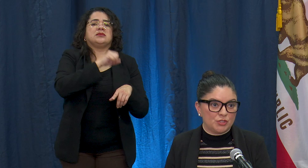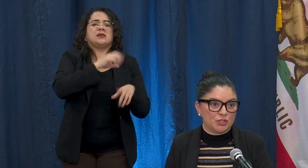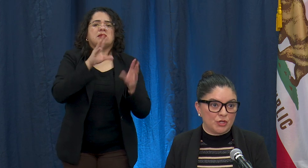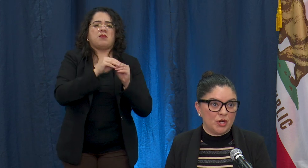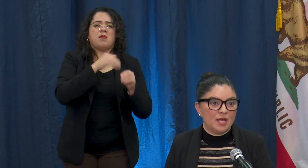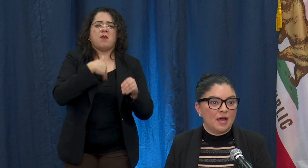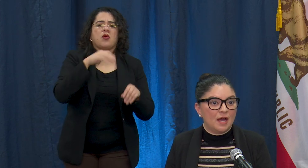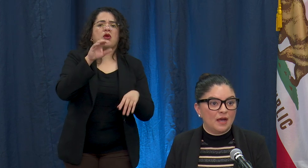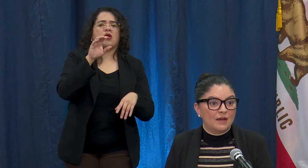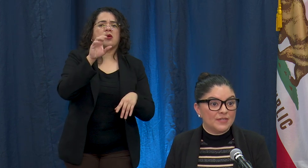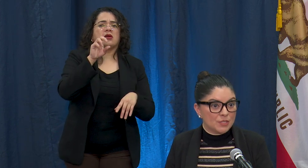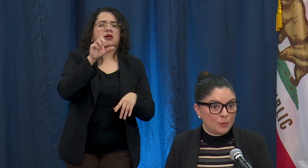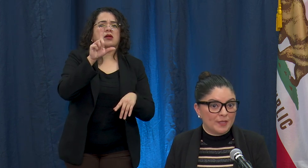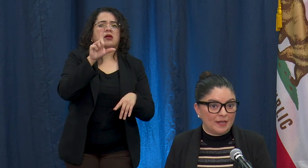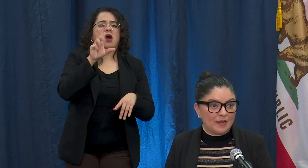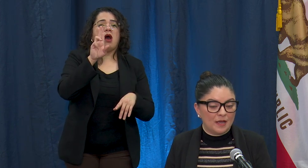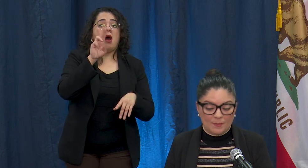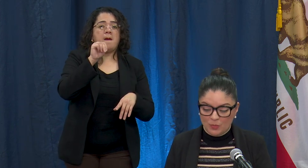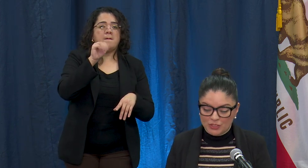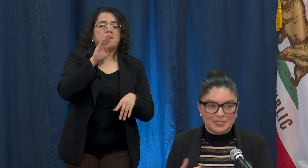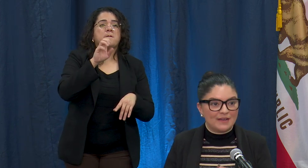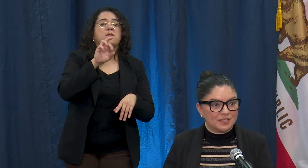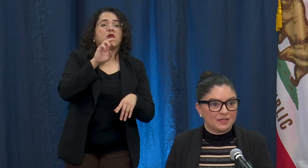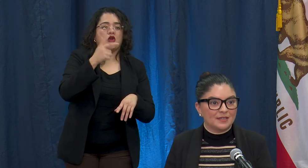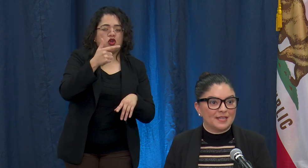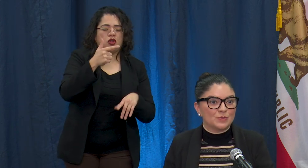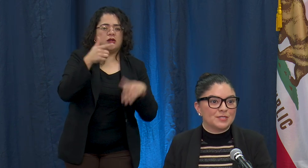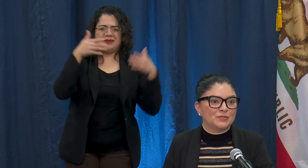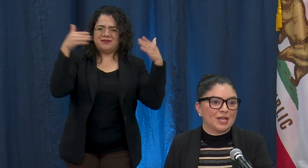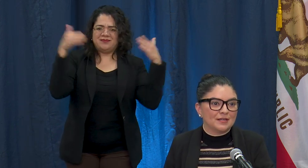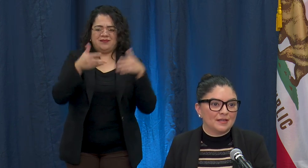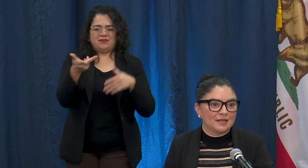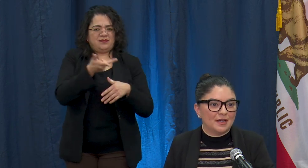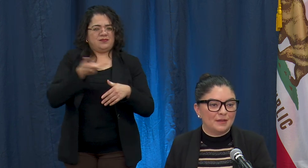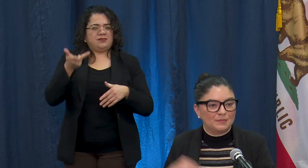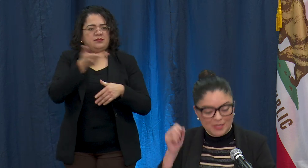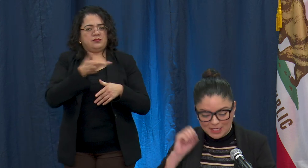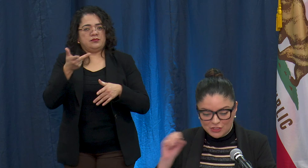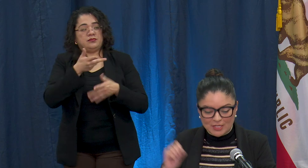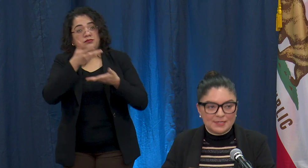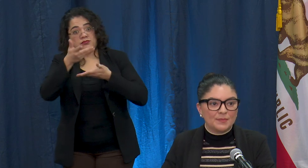ensure of its opening but we just have to check some